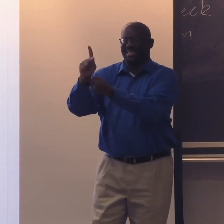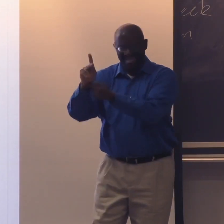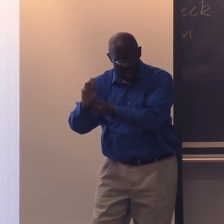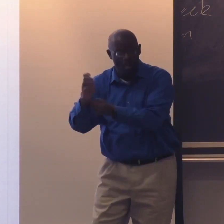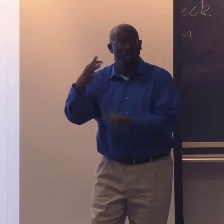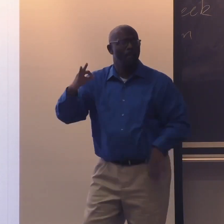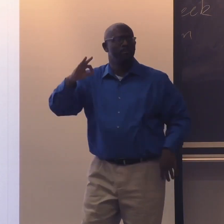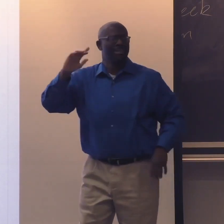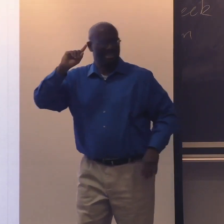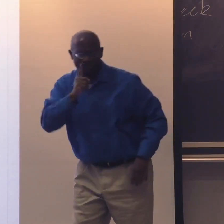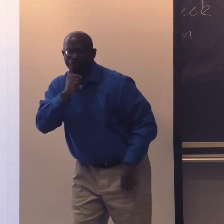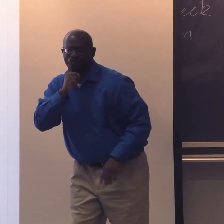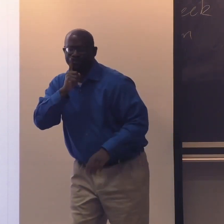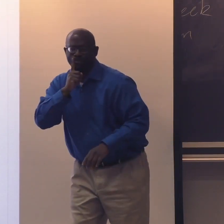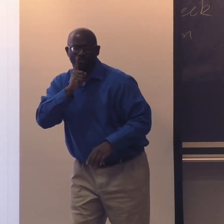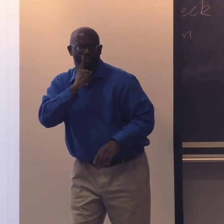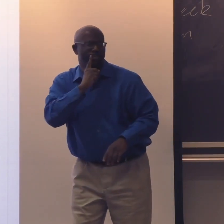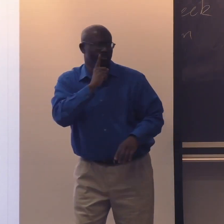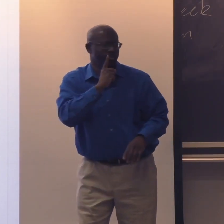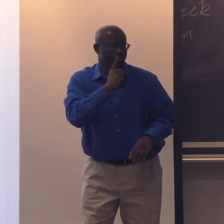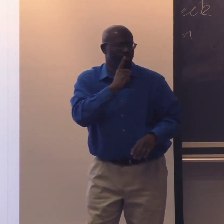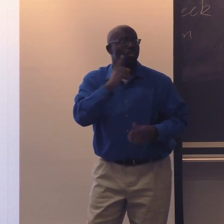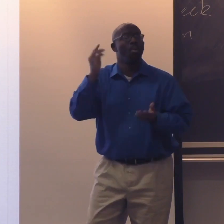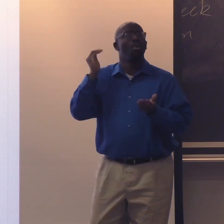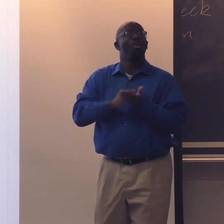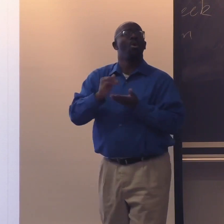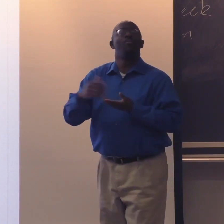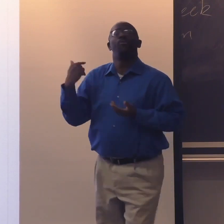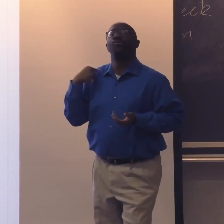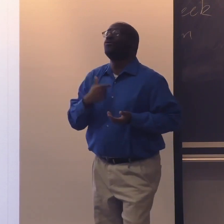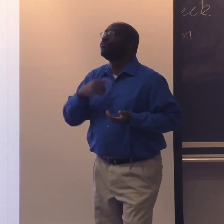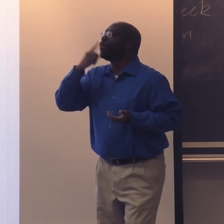And we are working for the sake of deaf people.